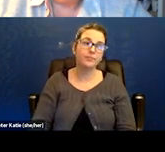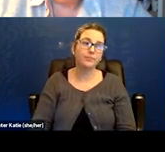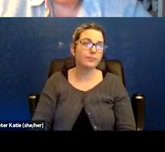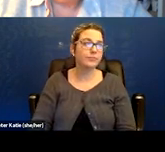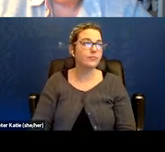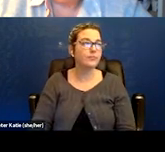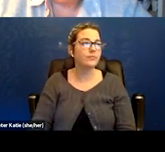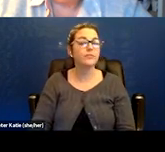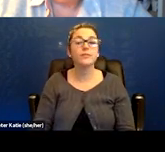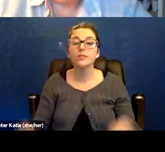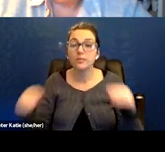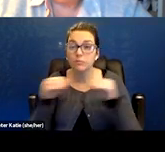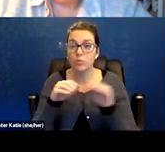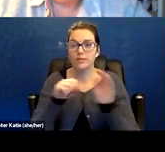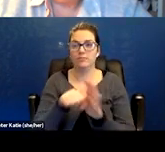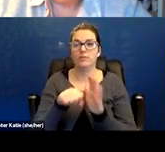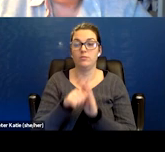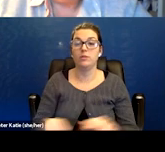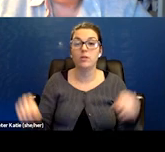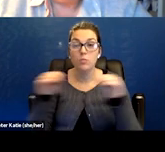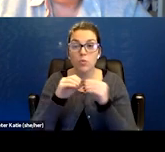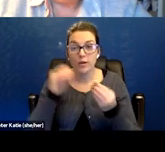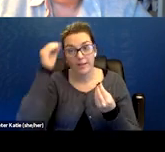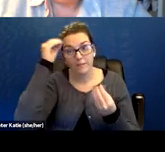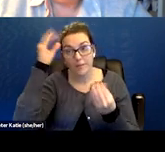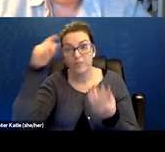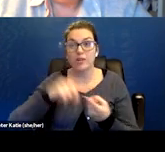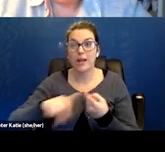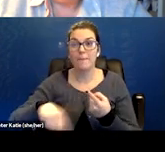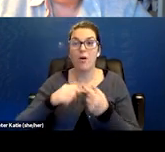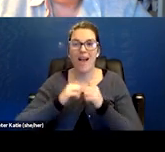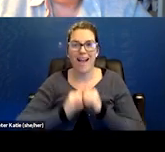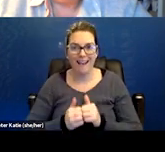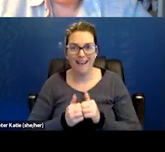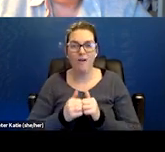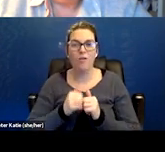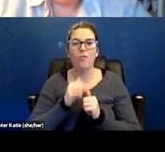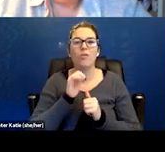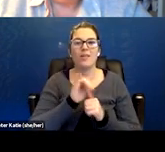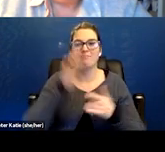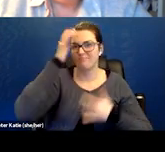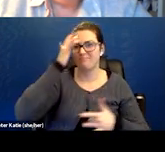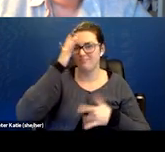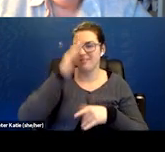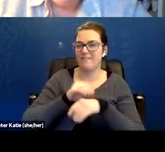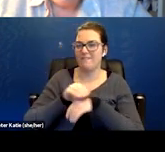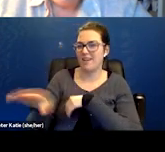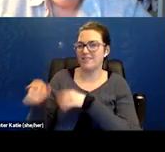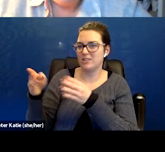and the more information about how that condition affects the person's ability to function is really the key,